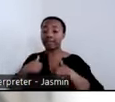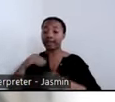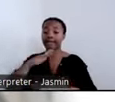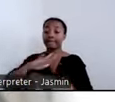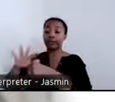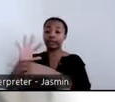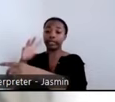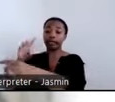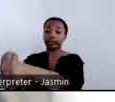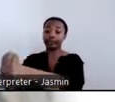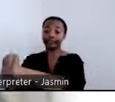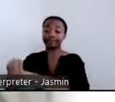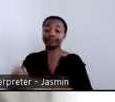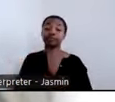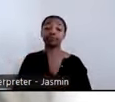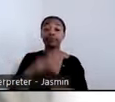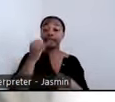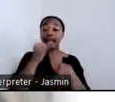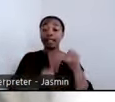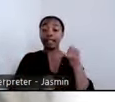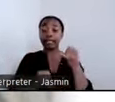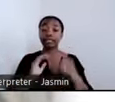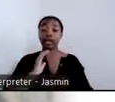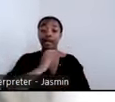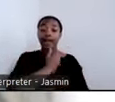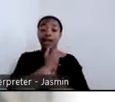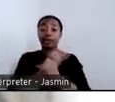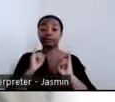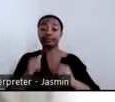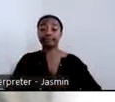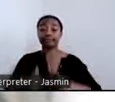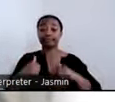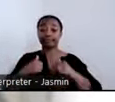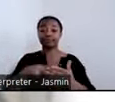One last note, our Independent Living program has background information about